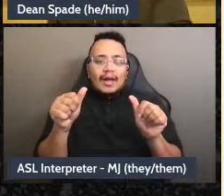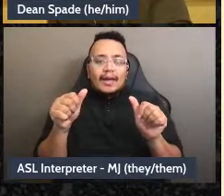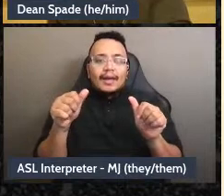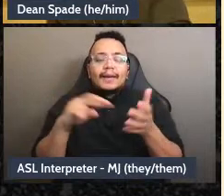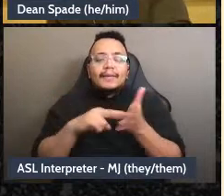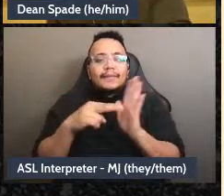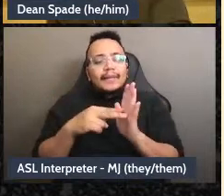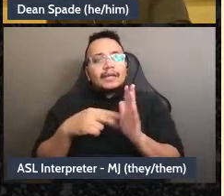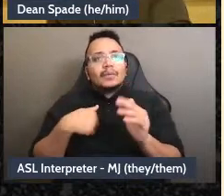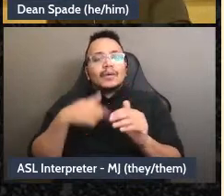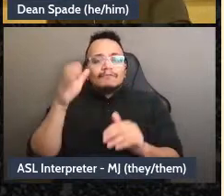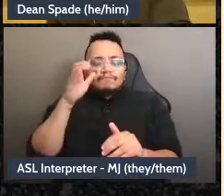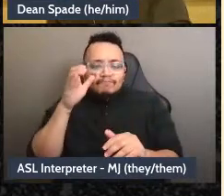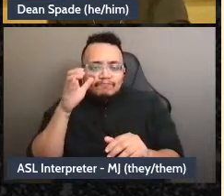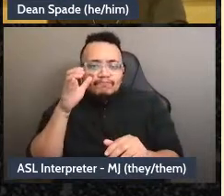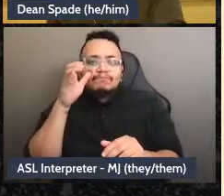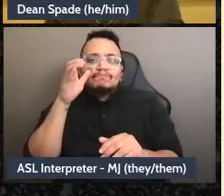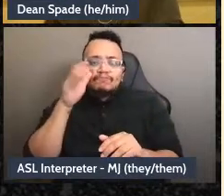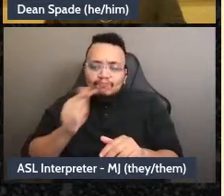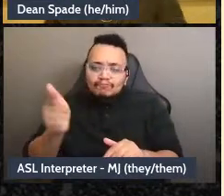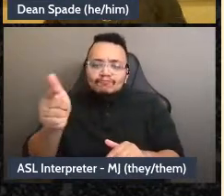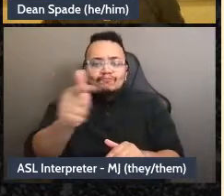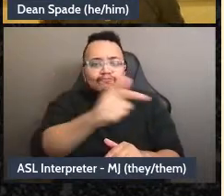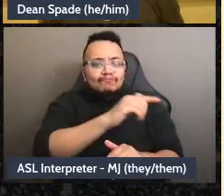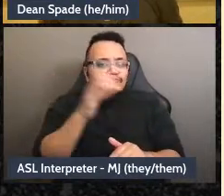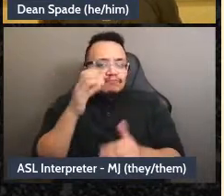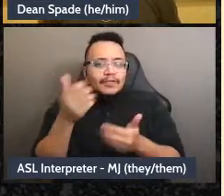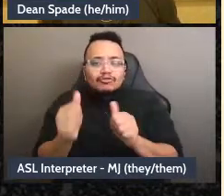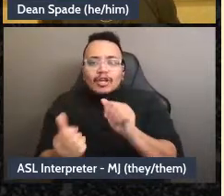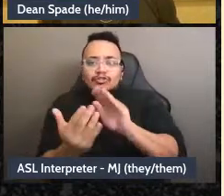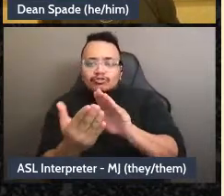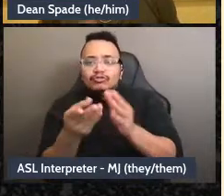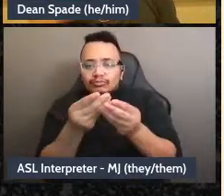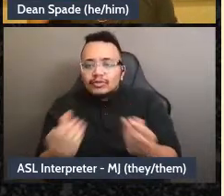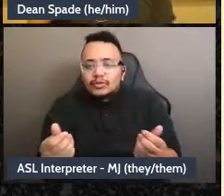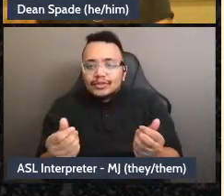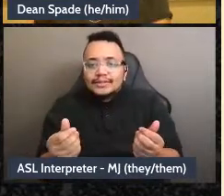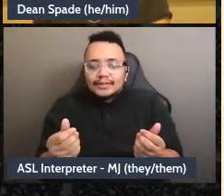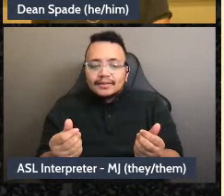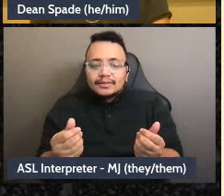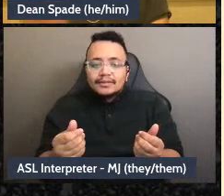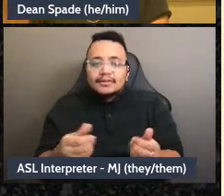and tried to address them. If the alternative is to either have, like, somebody be like the